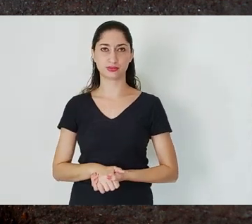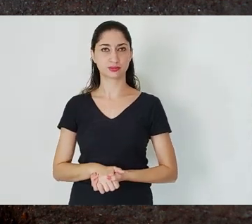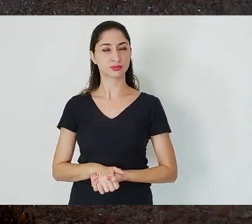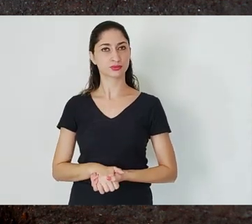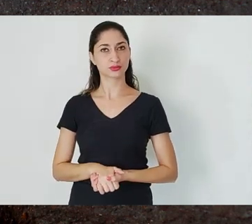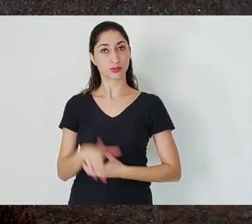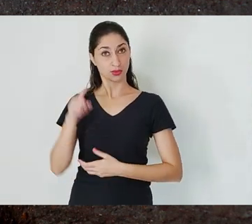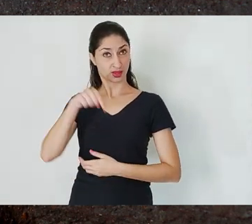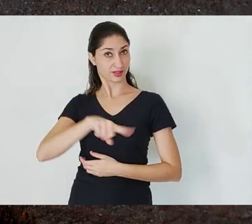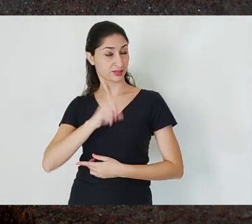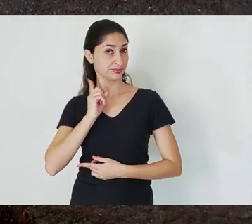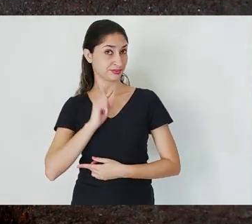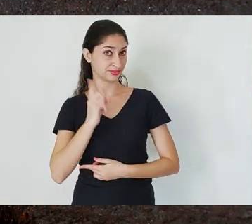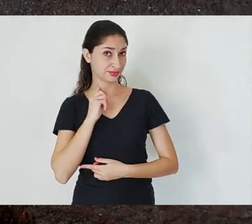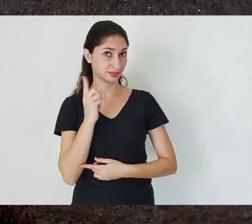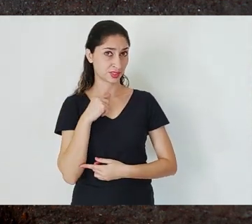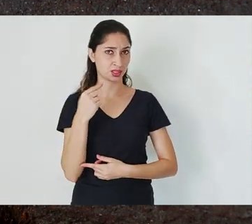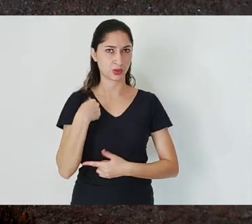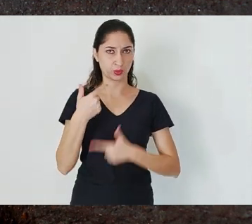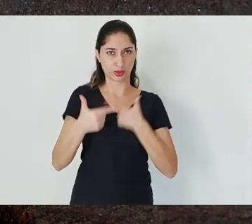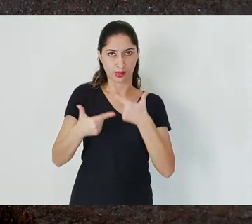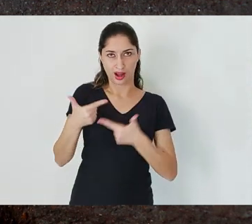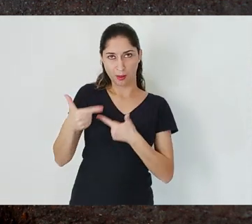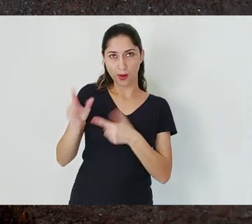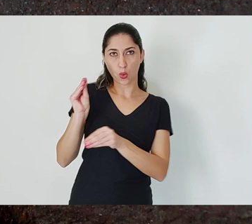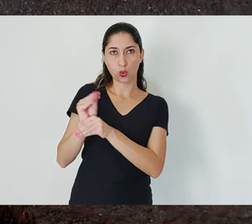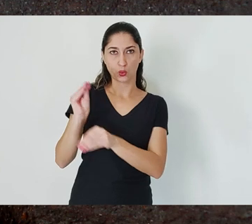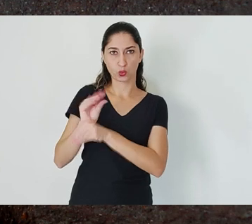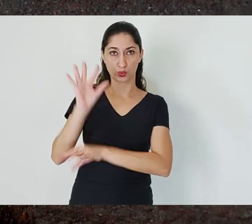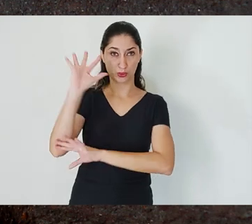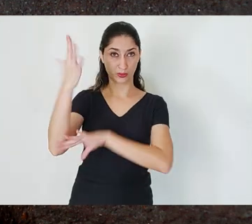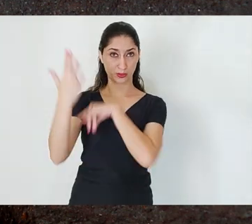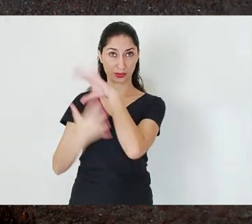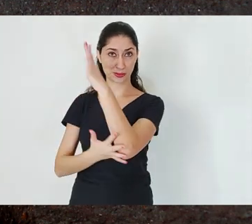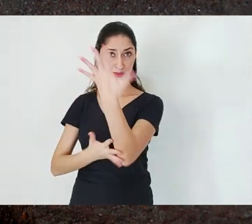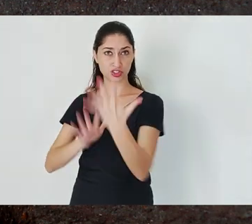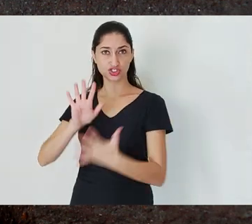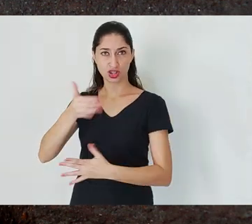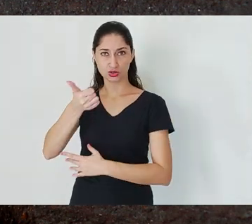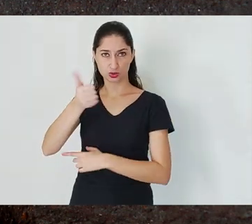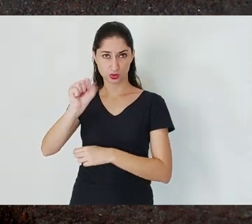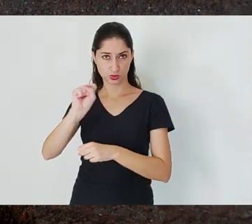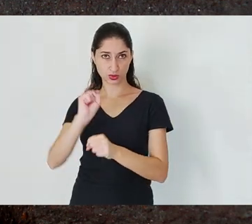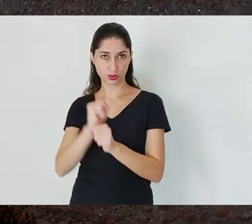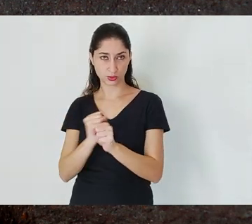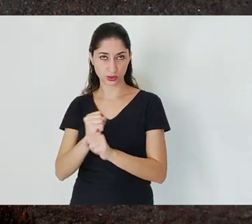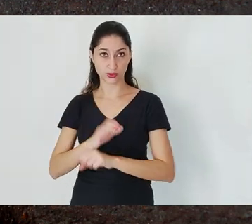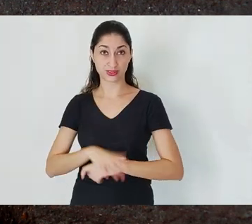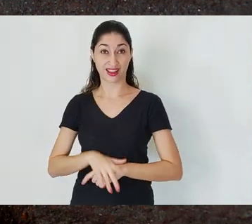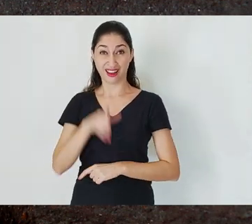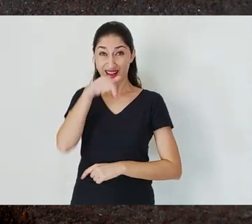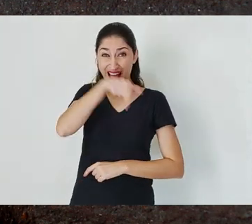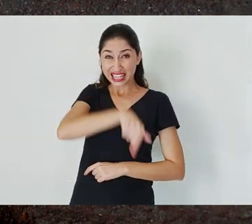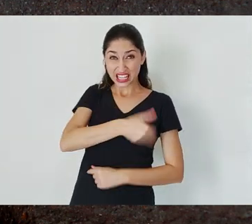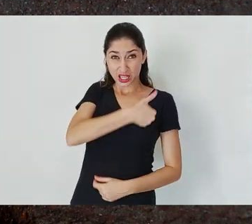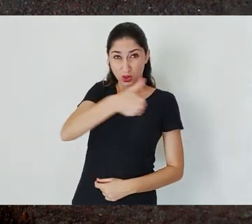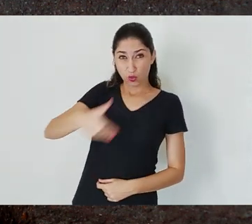where I've worked as environmentalist for 18 years, the relationship between state and mining